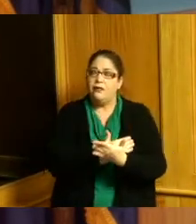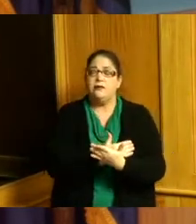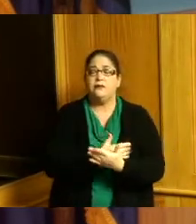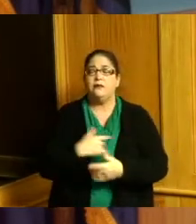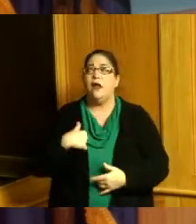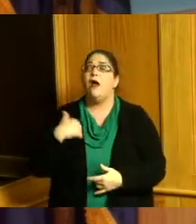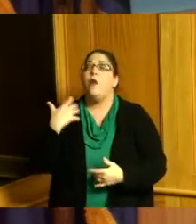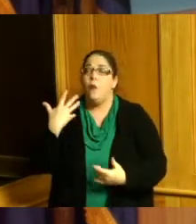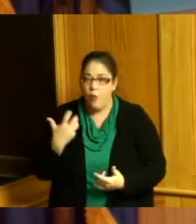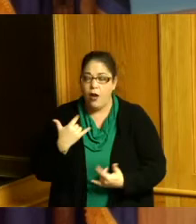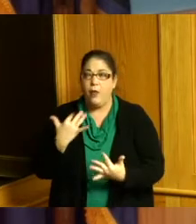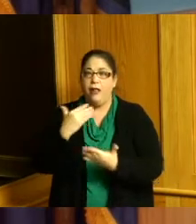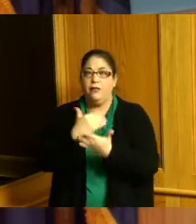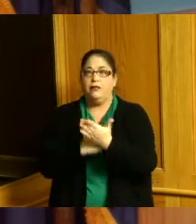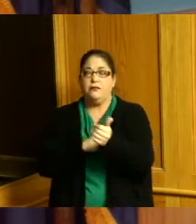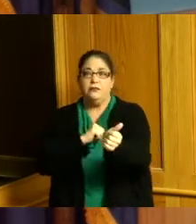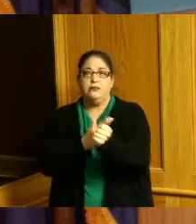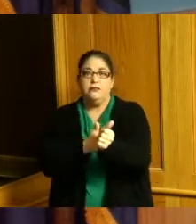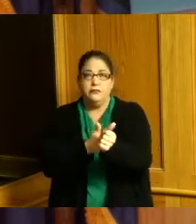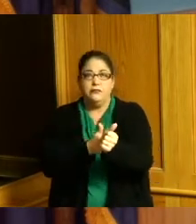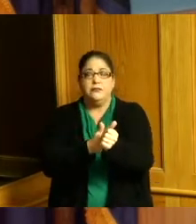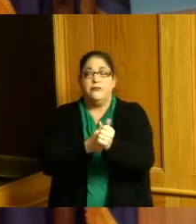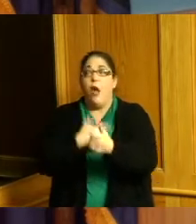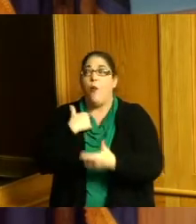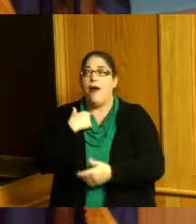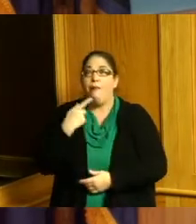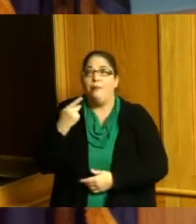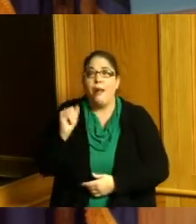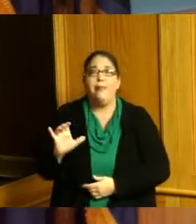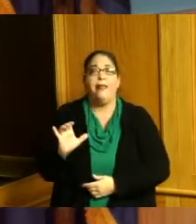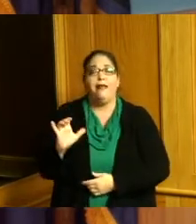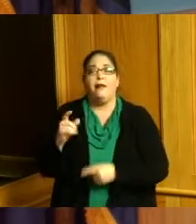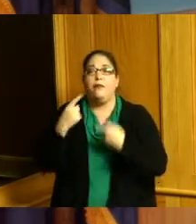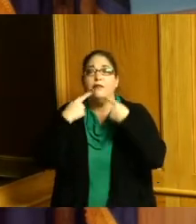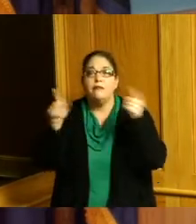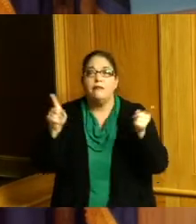next week so that everyone who's watching who's been calling who's concerned